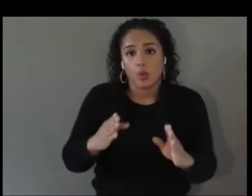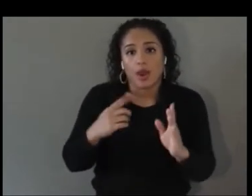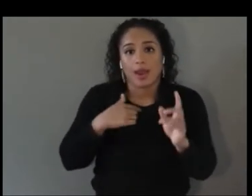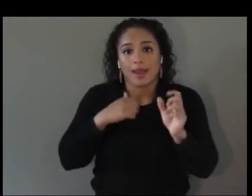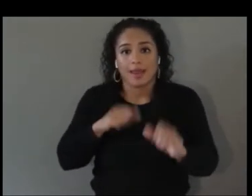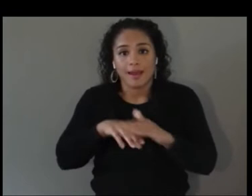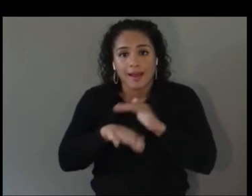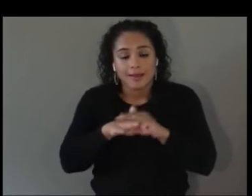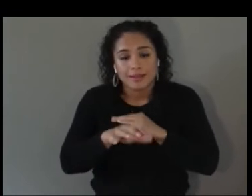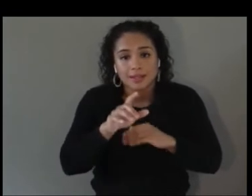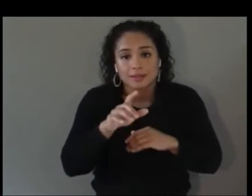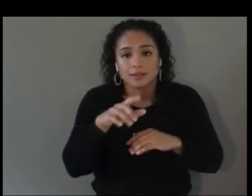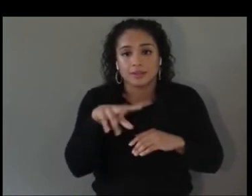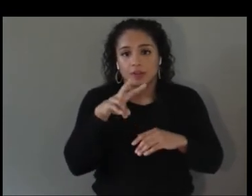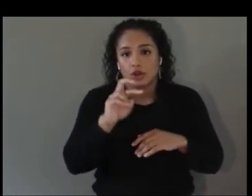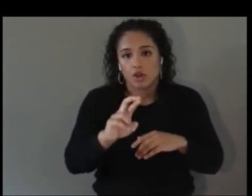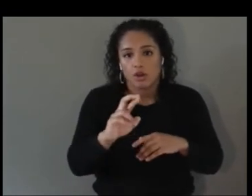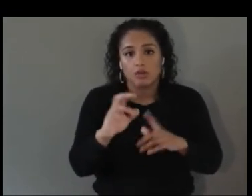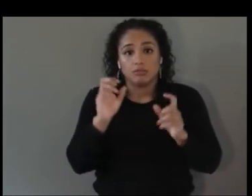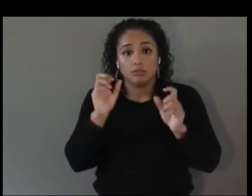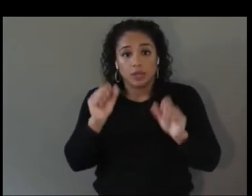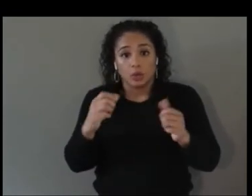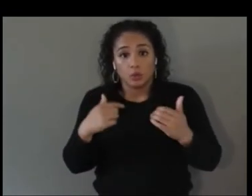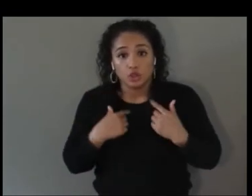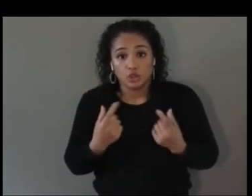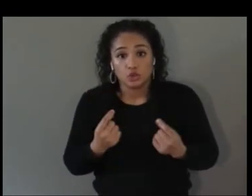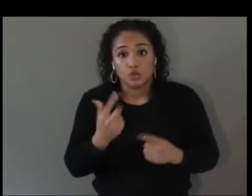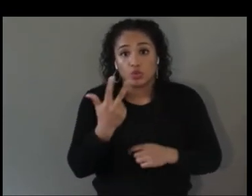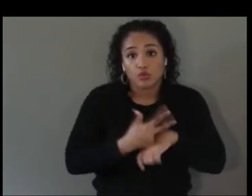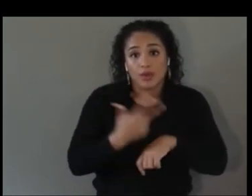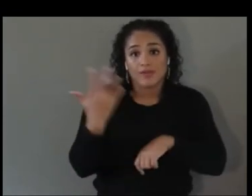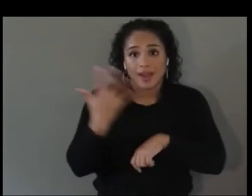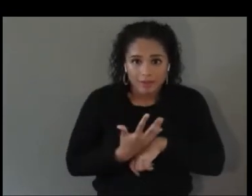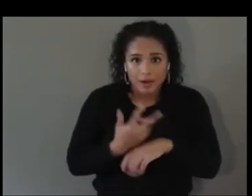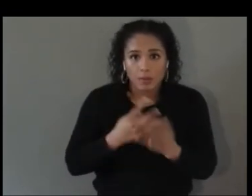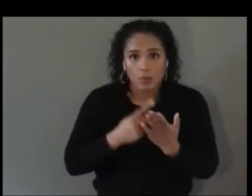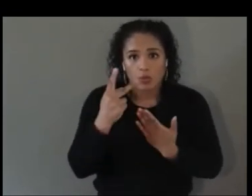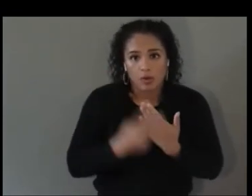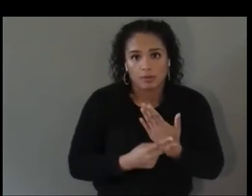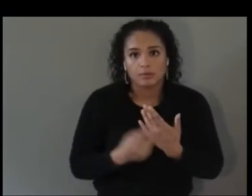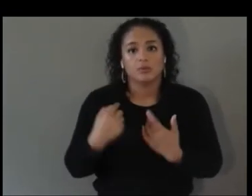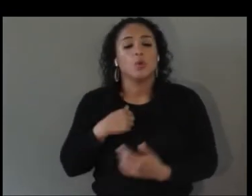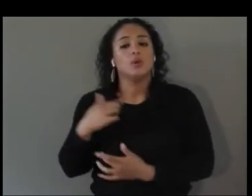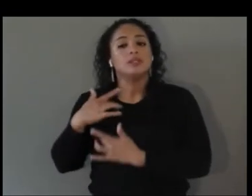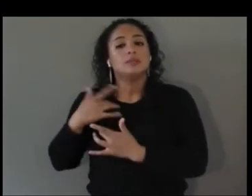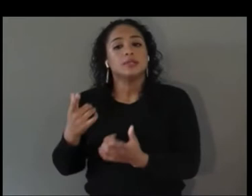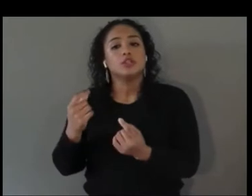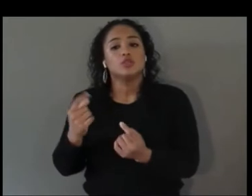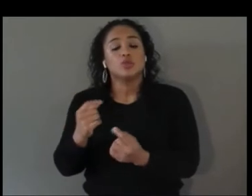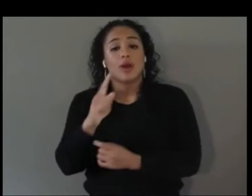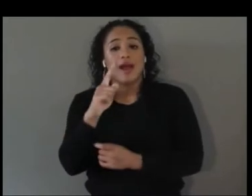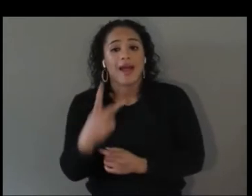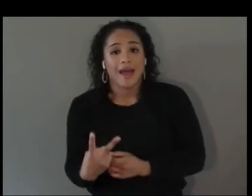half a day is theory and the other half of the day is practical. So we kind of offer a little bit